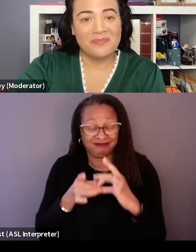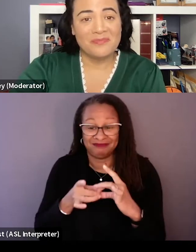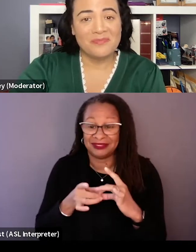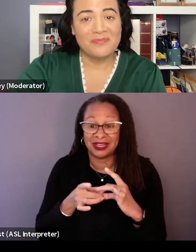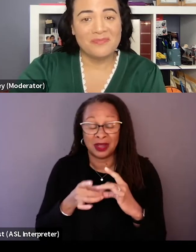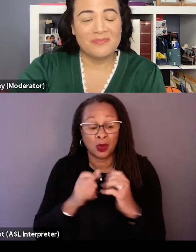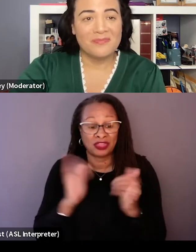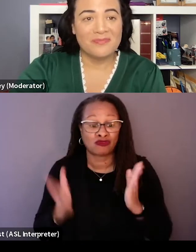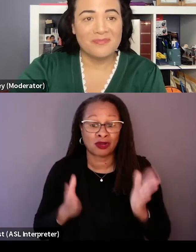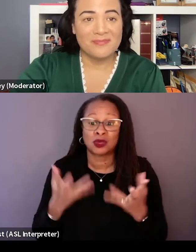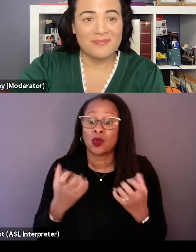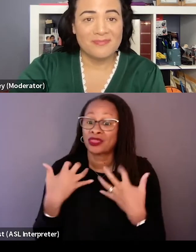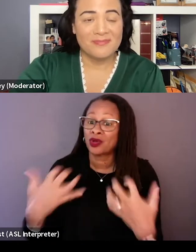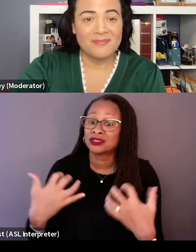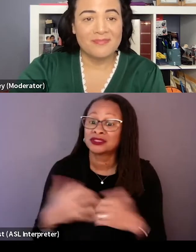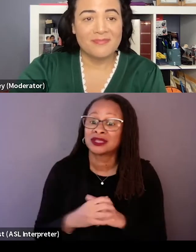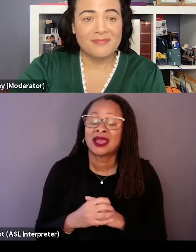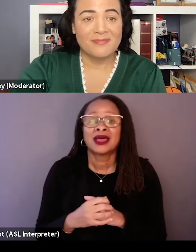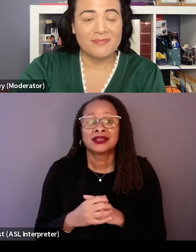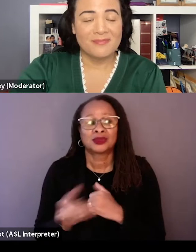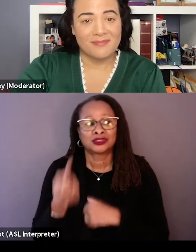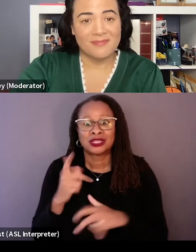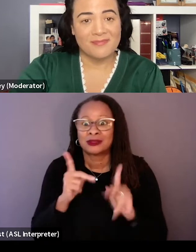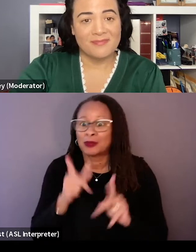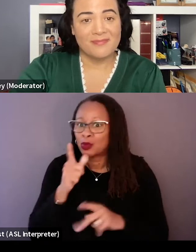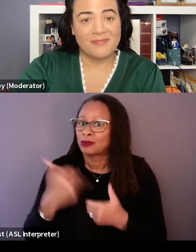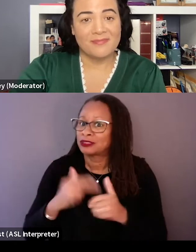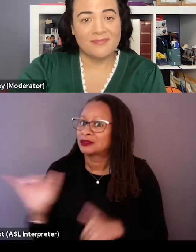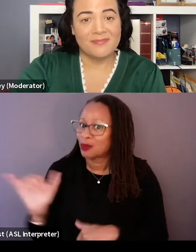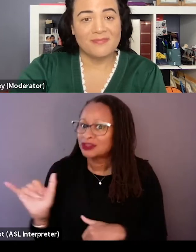of course we want the audience to form an attachment with the people participating. So it needed to be a smaller group.